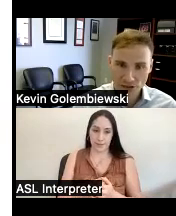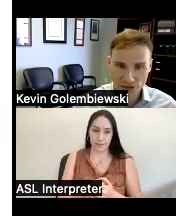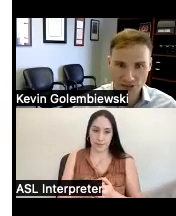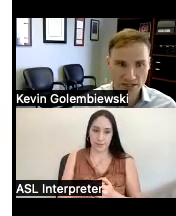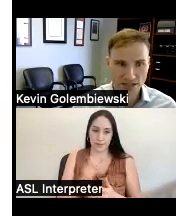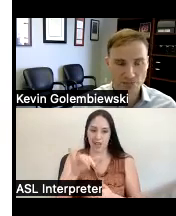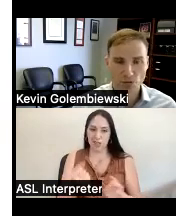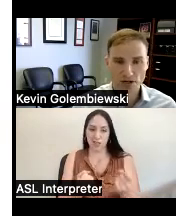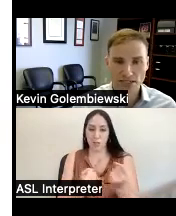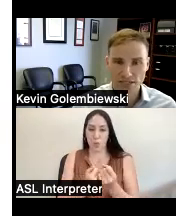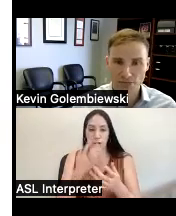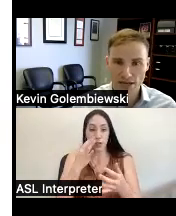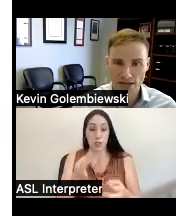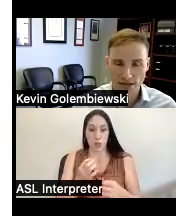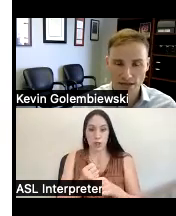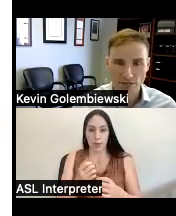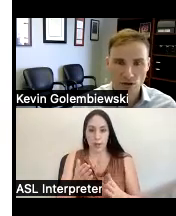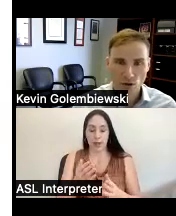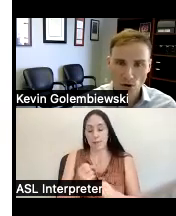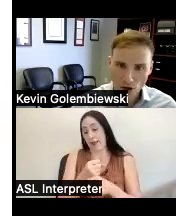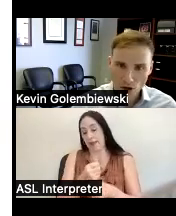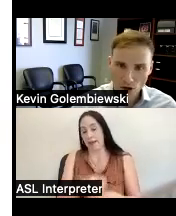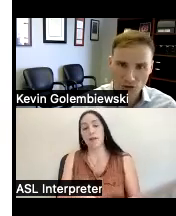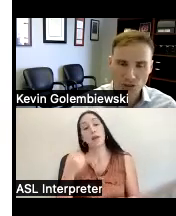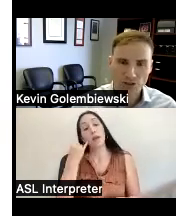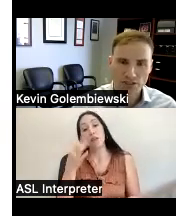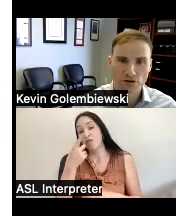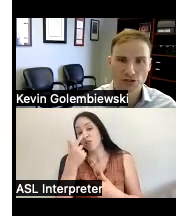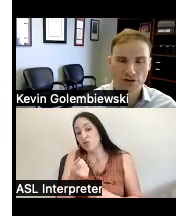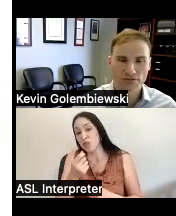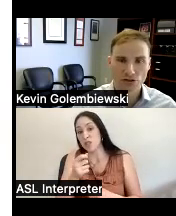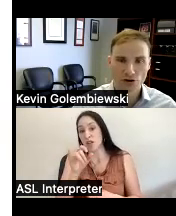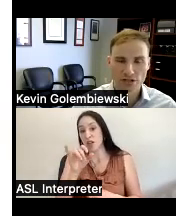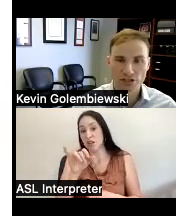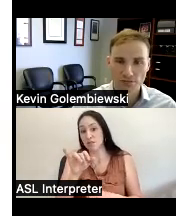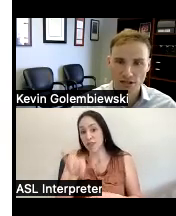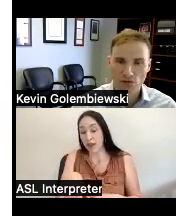interested in supported decision making or other less restrictive alternatives to guardianship they